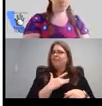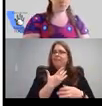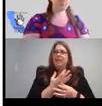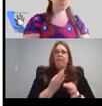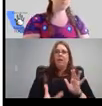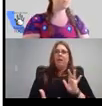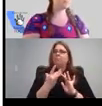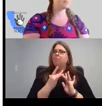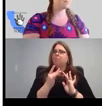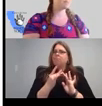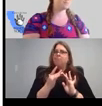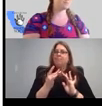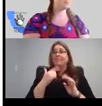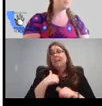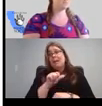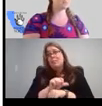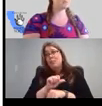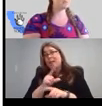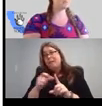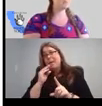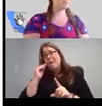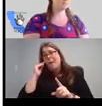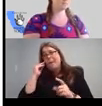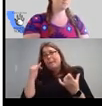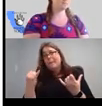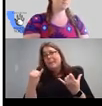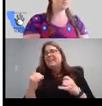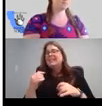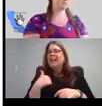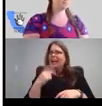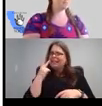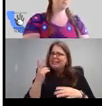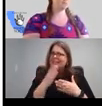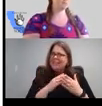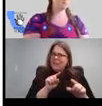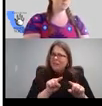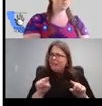I'm working from home these days. I see a lot of really familiar names in the in the the